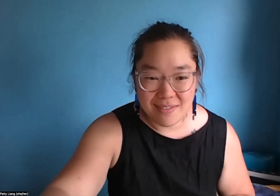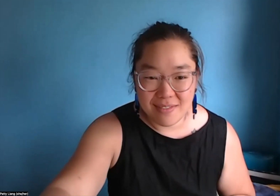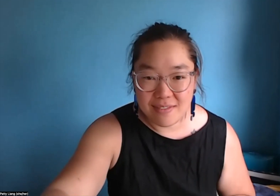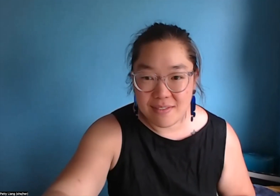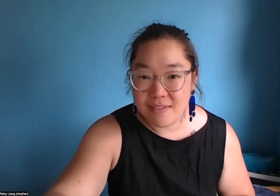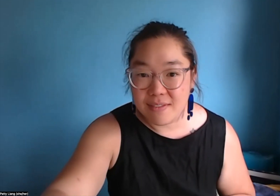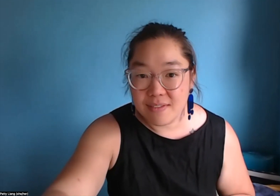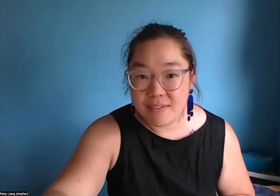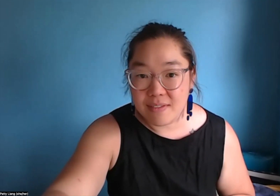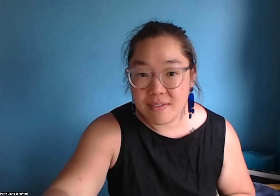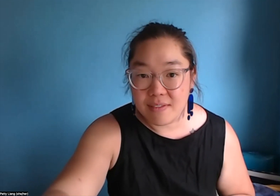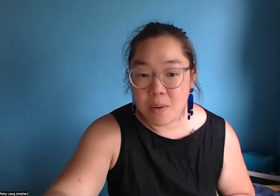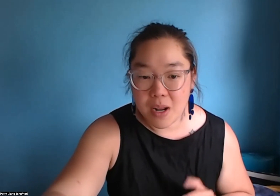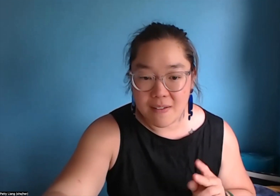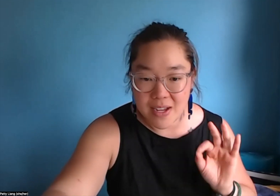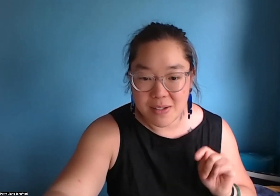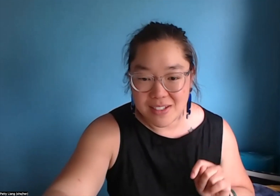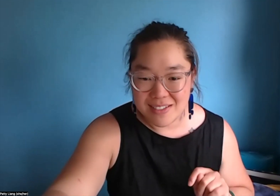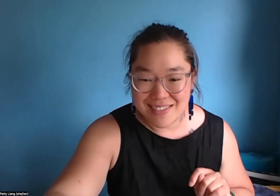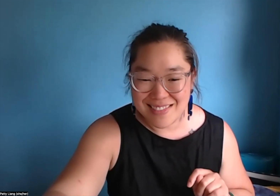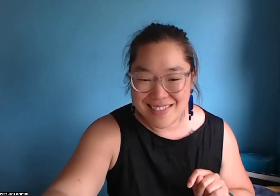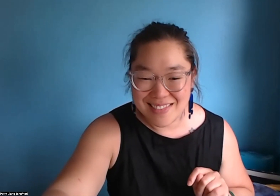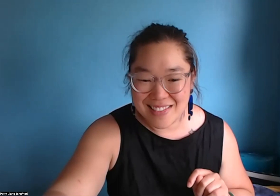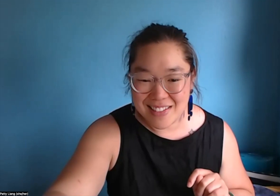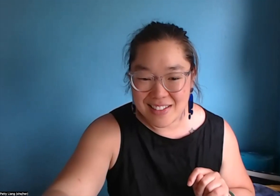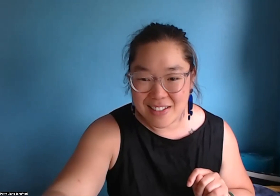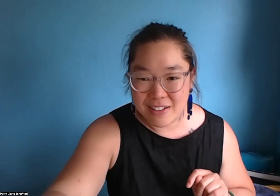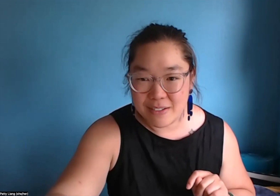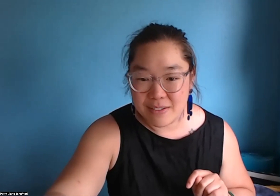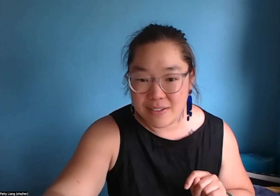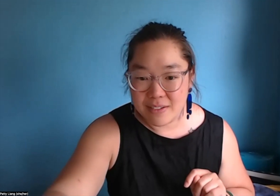Sorry about this. Just need to find it.